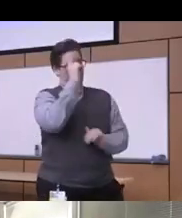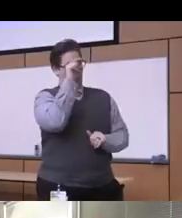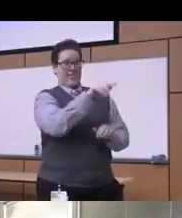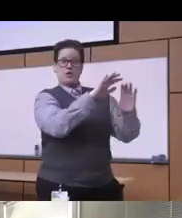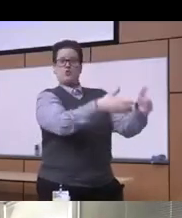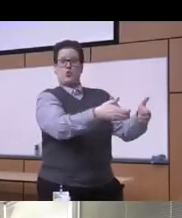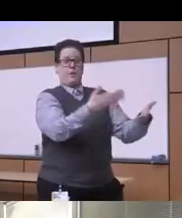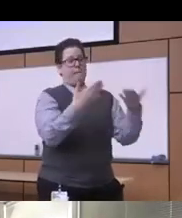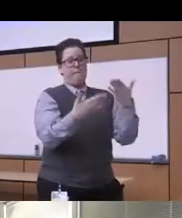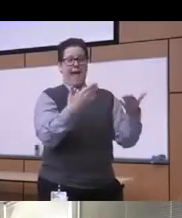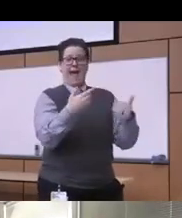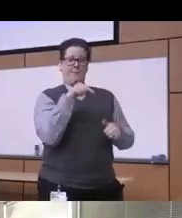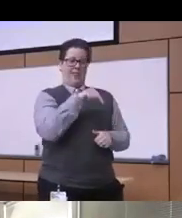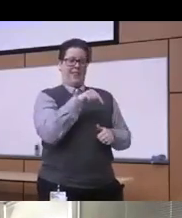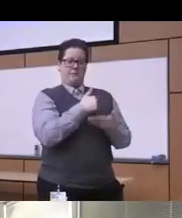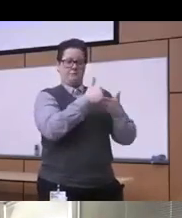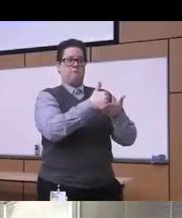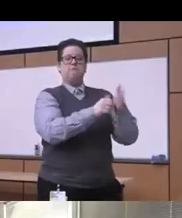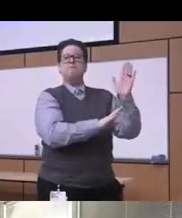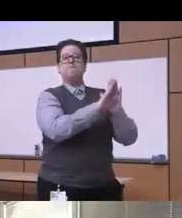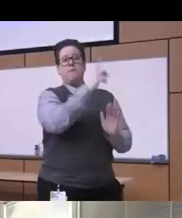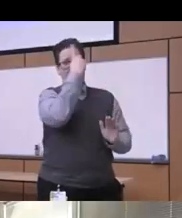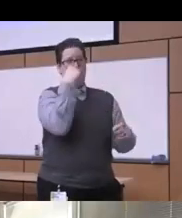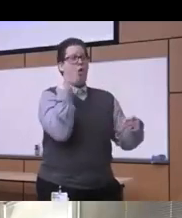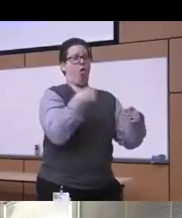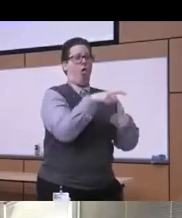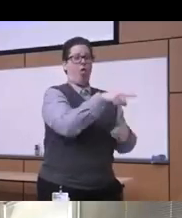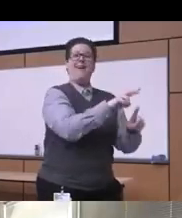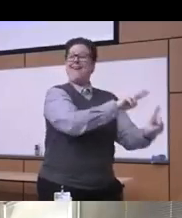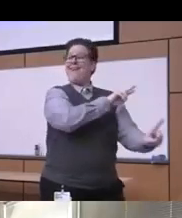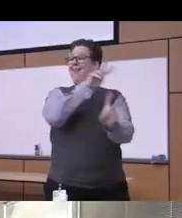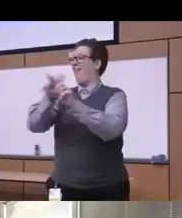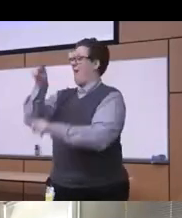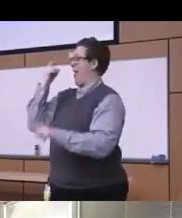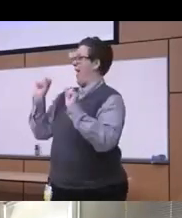ethnic racial minority group are appropriate for a different one so and and this is something we've